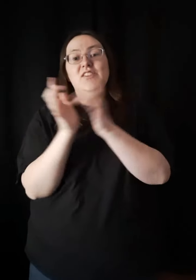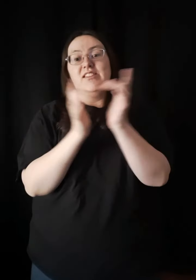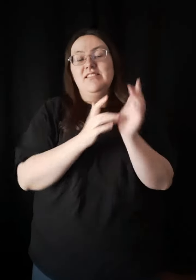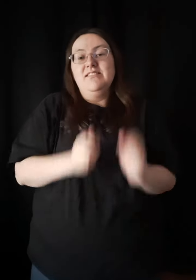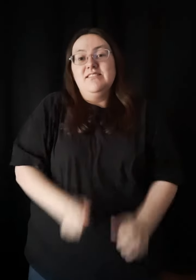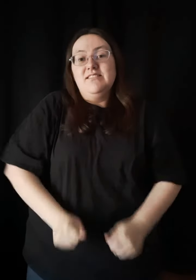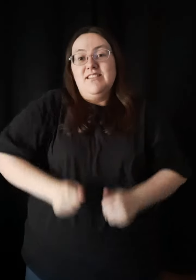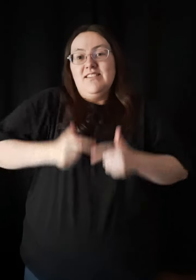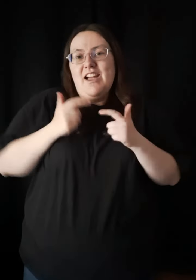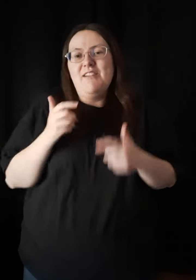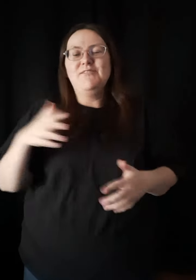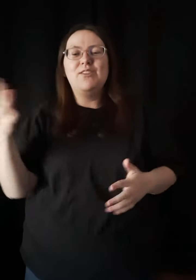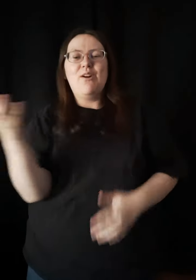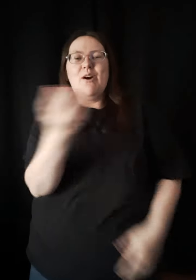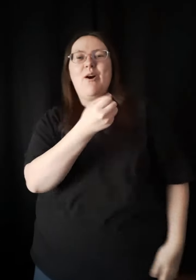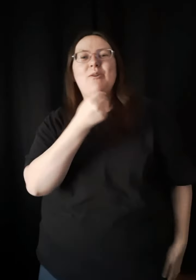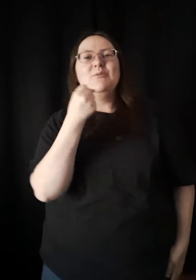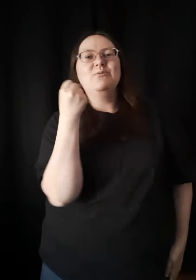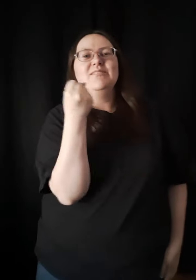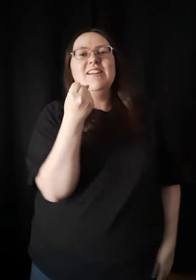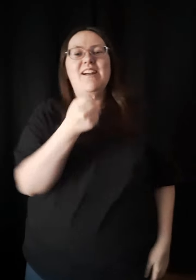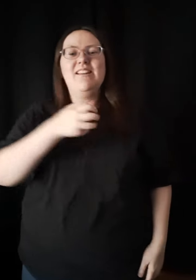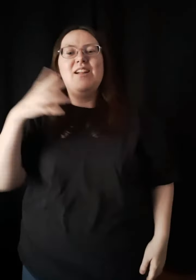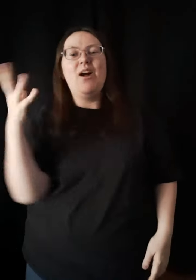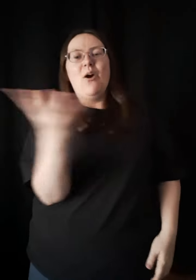Jesus is alive so hold tight